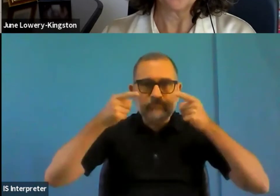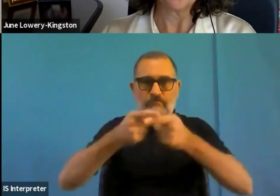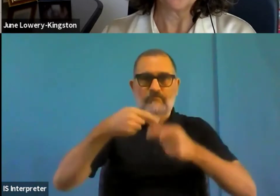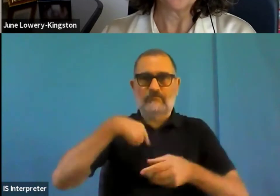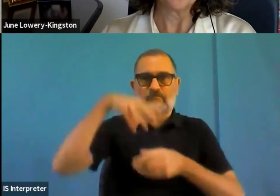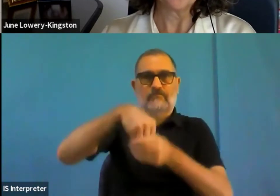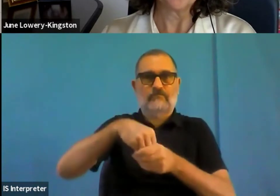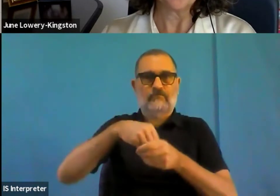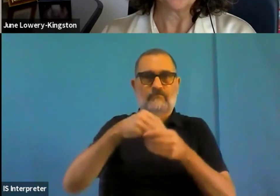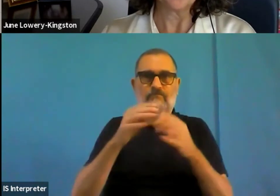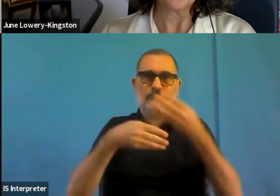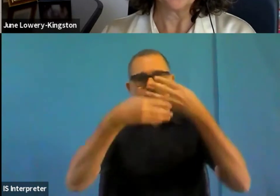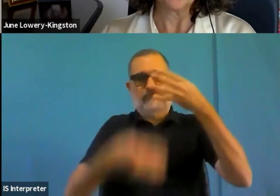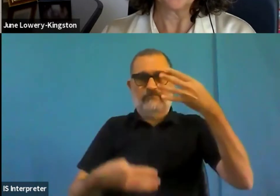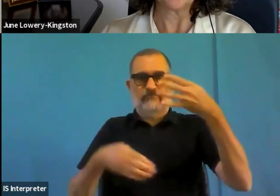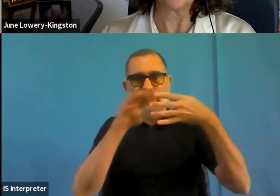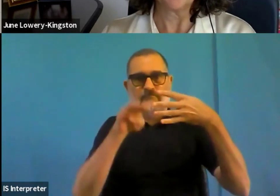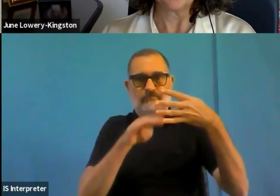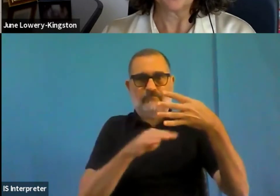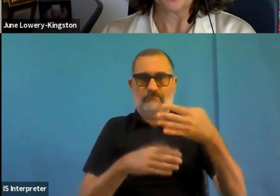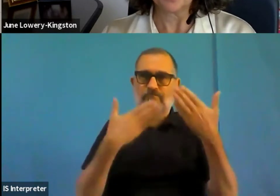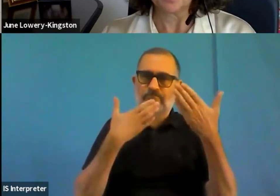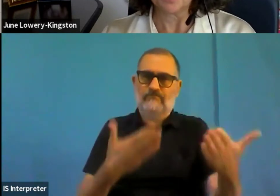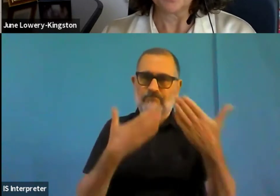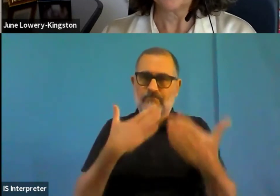Thank you, Barbara. That was fantastic. Thank you very much for sharing all your views with us.